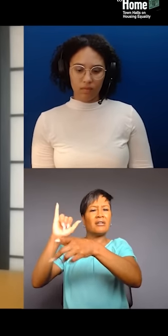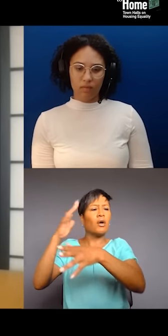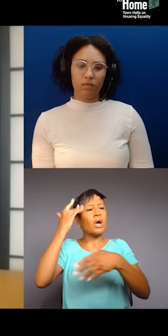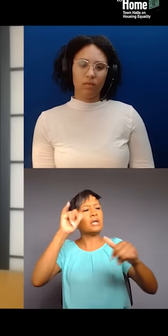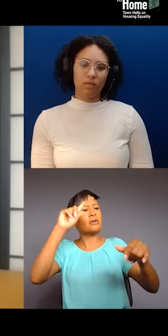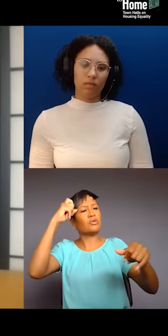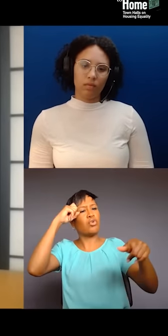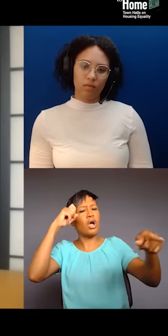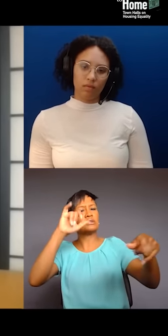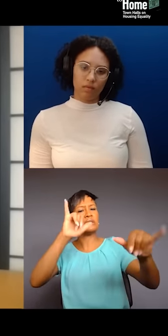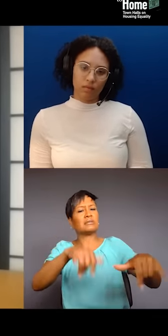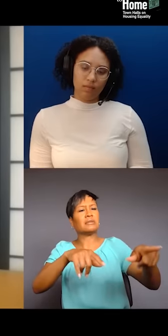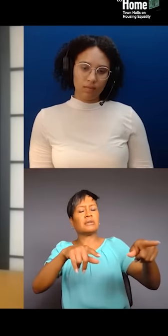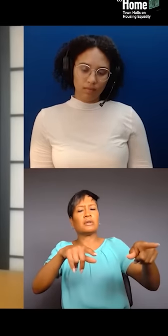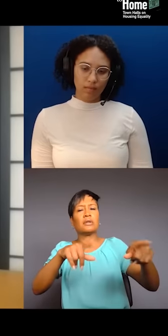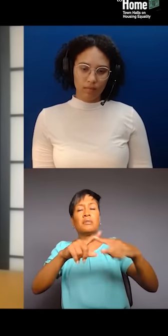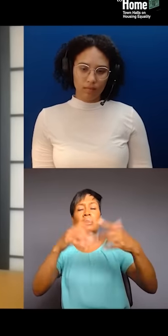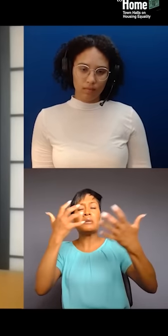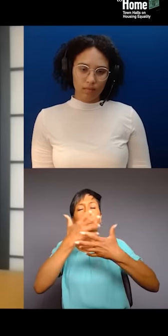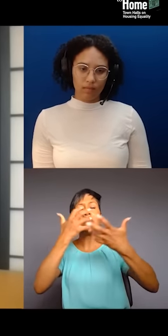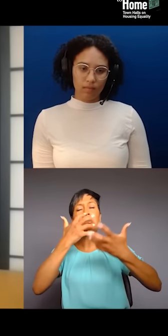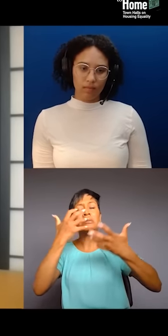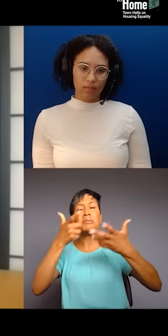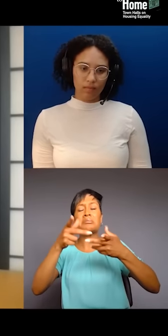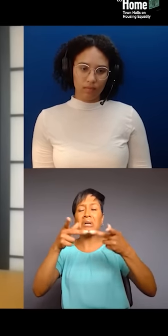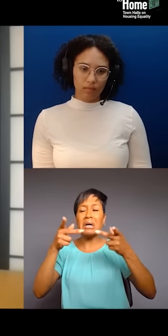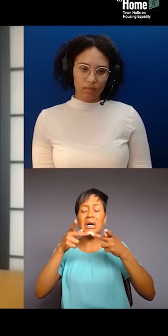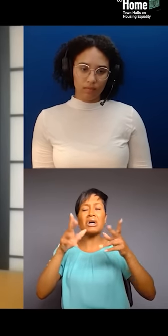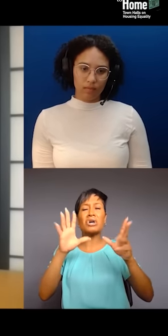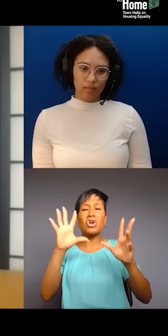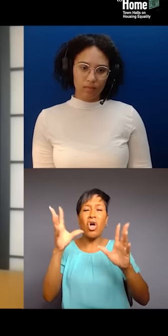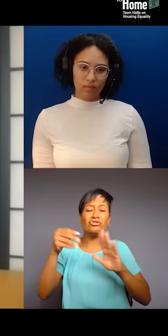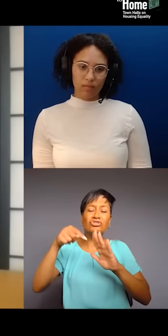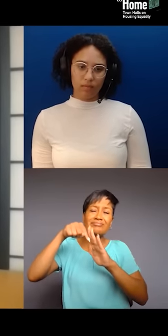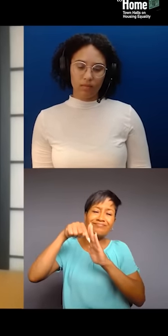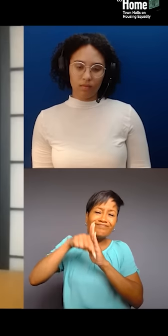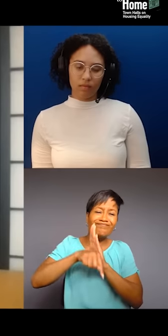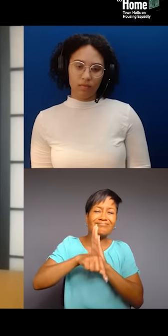of cultural genius? And so, just wanted to bring those up. And in terms of, you know,